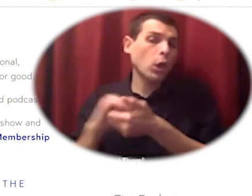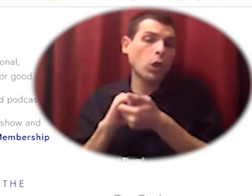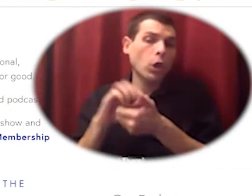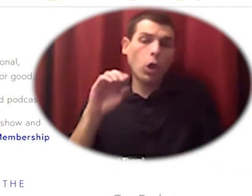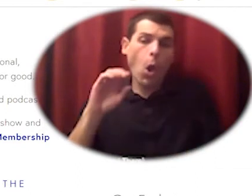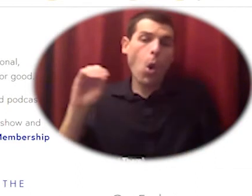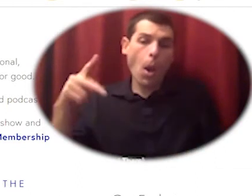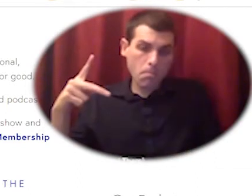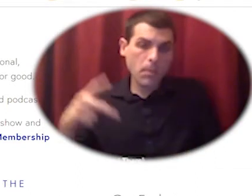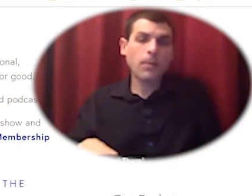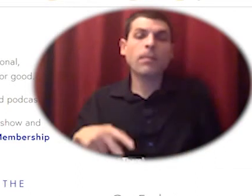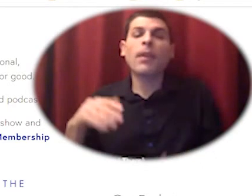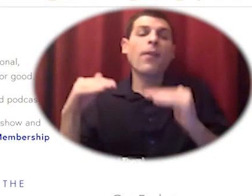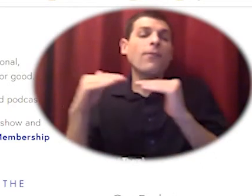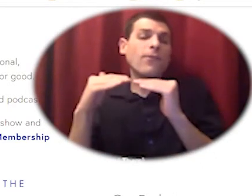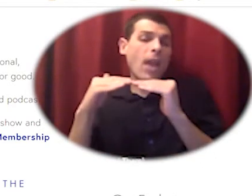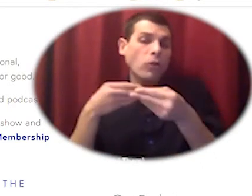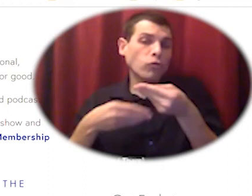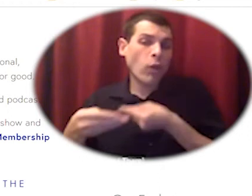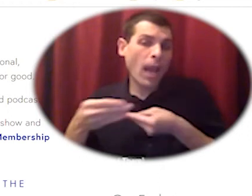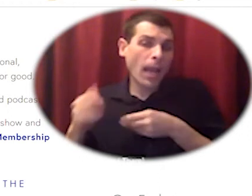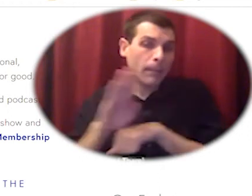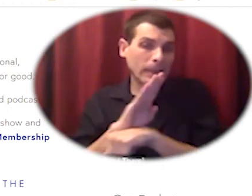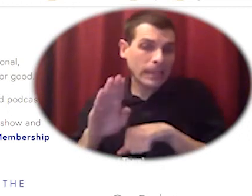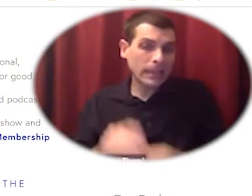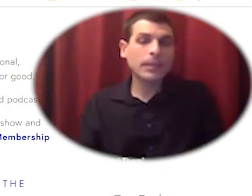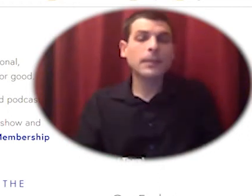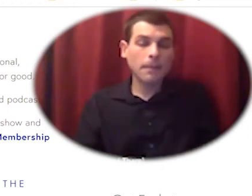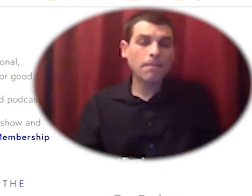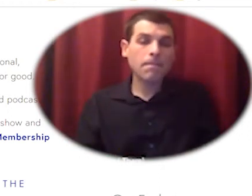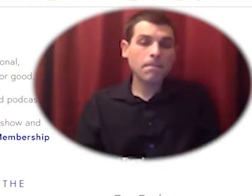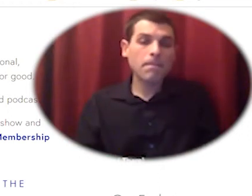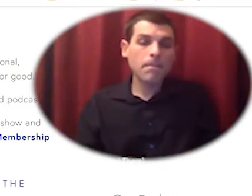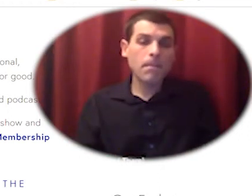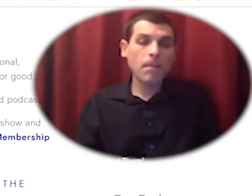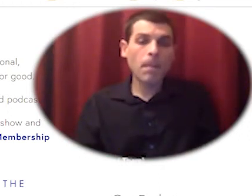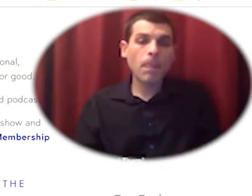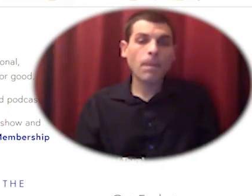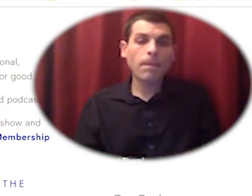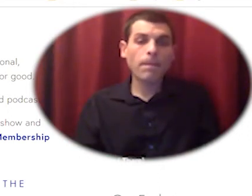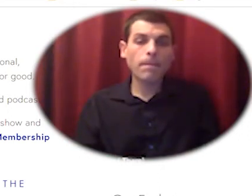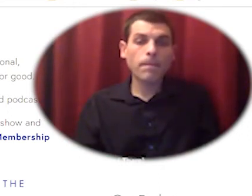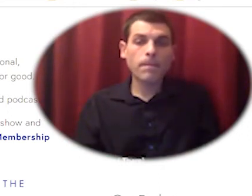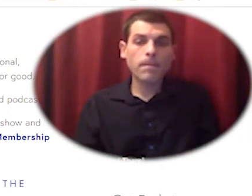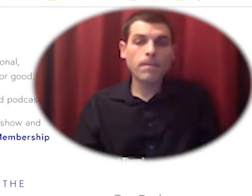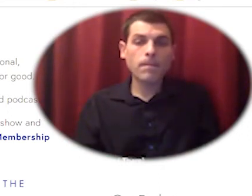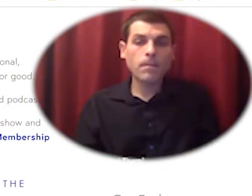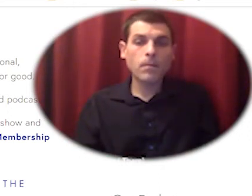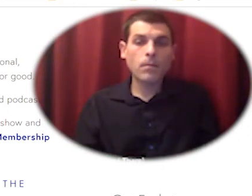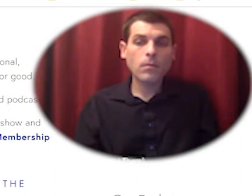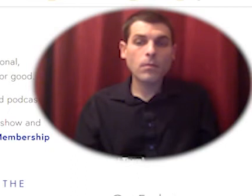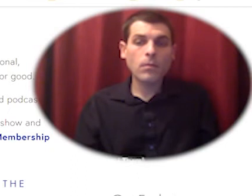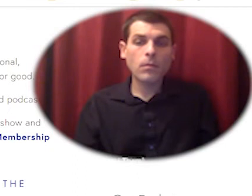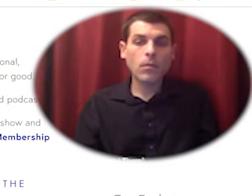trade businesses he wrote the organizing documents for what was that company called